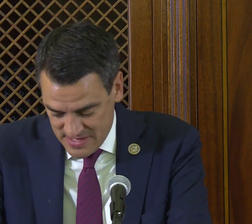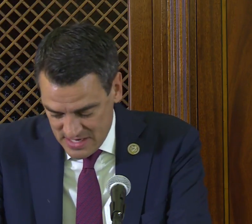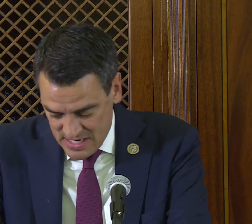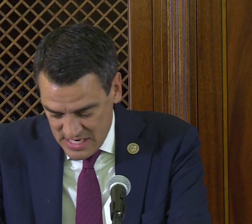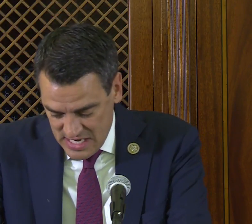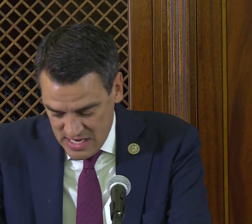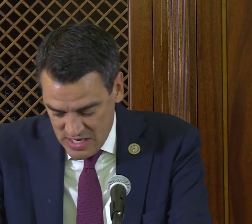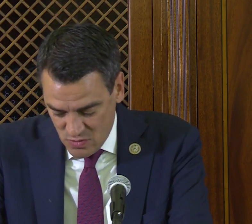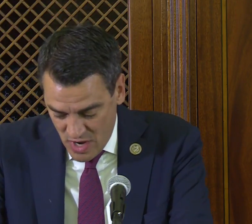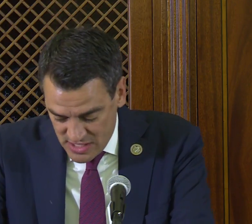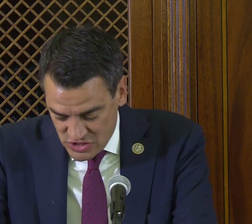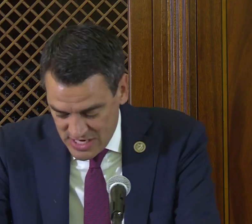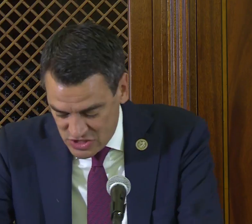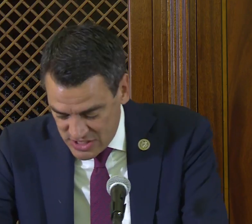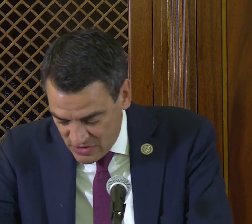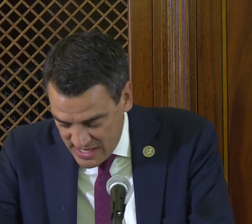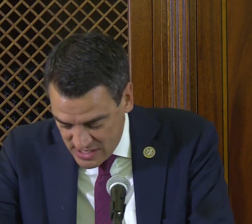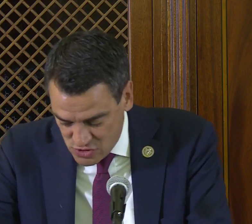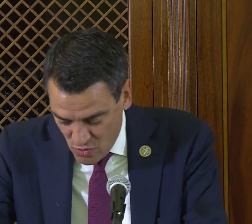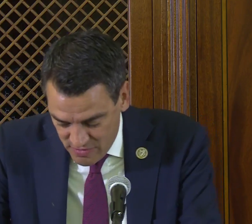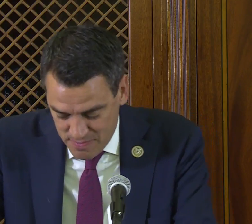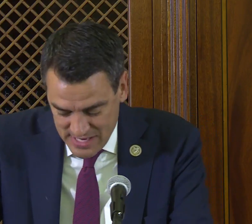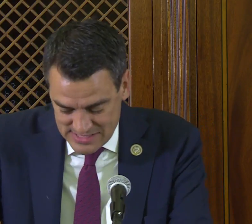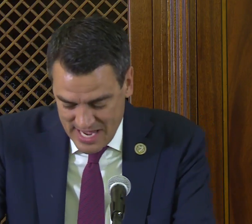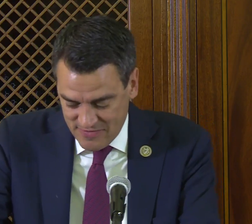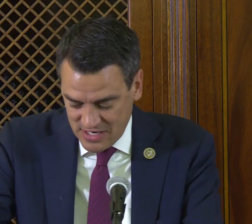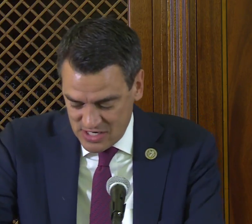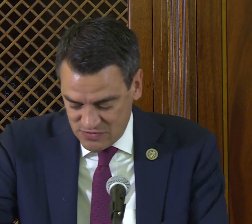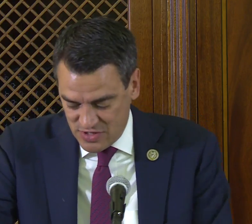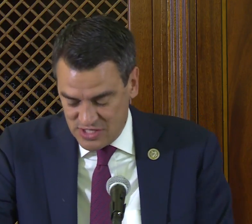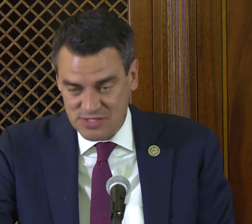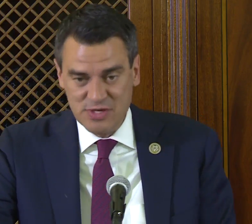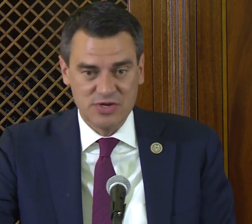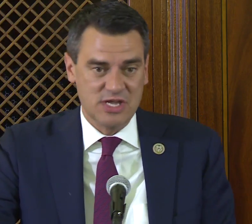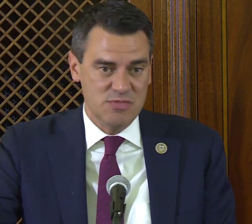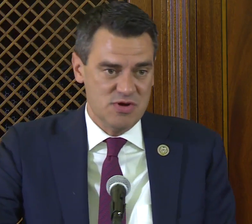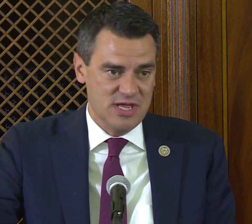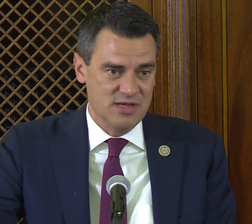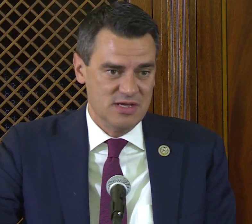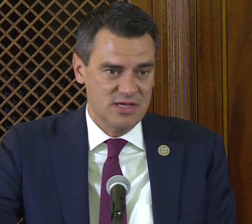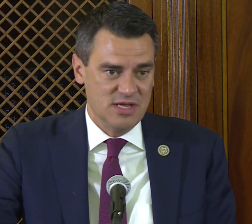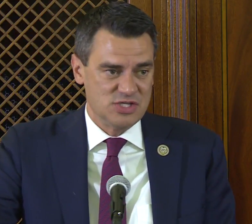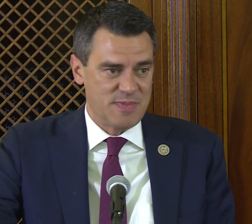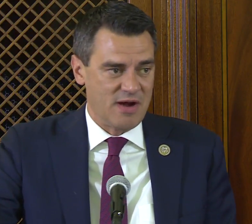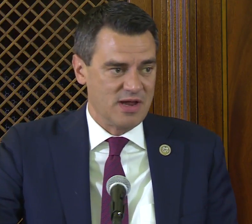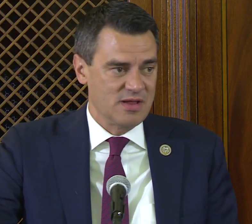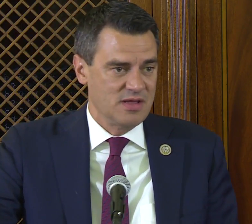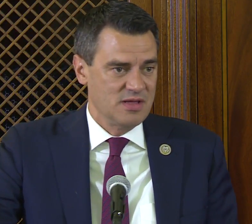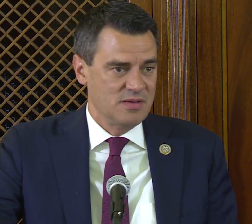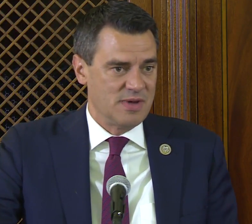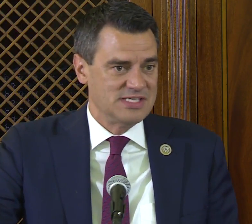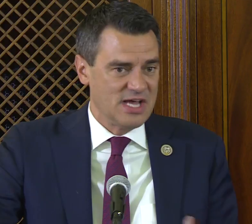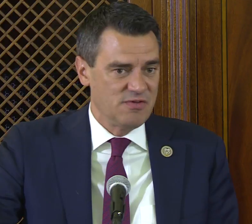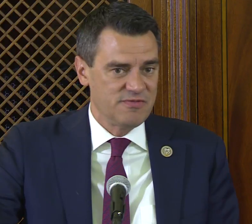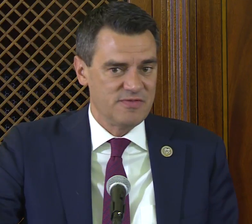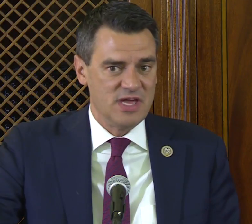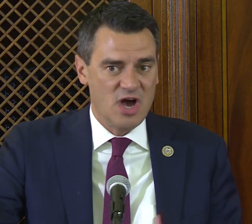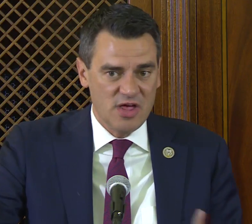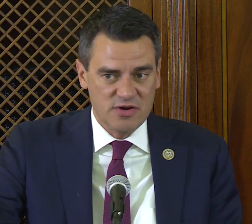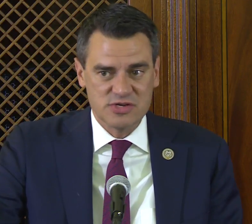He was and still is one of biggest advocates for the disability community, inspiring myself and others